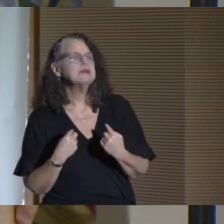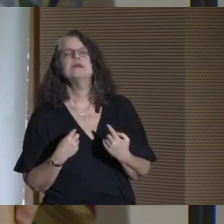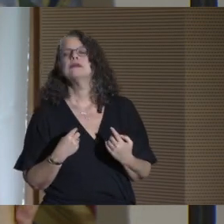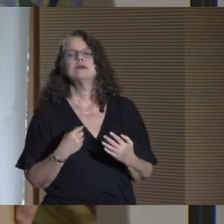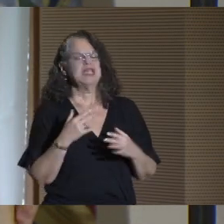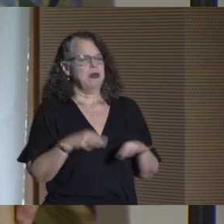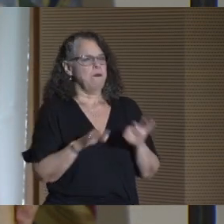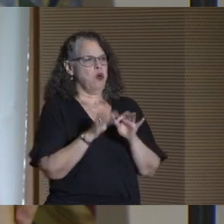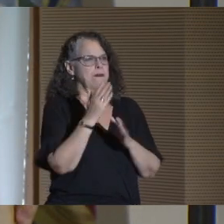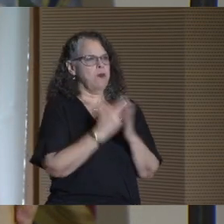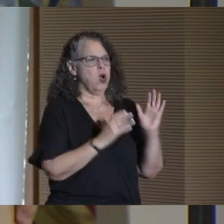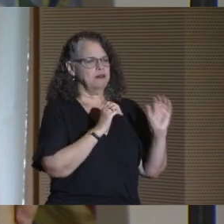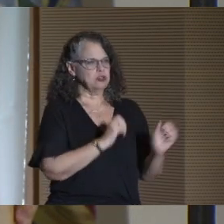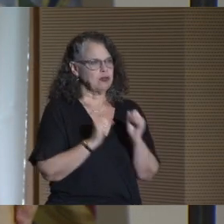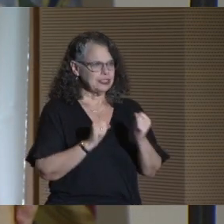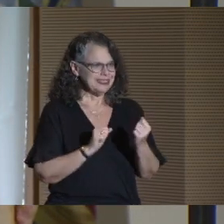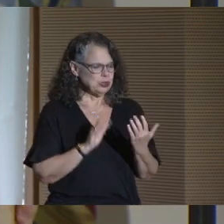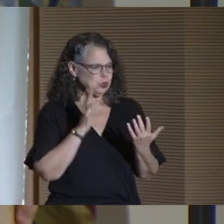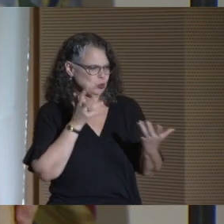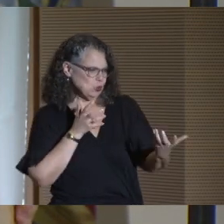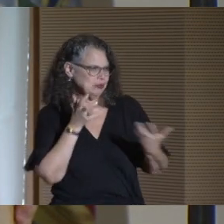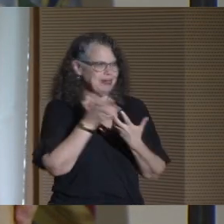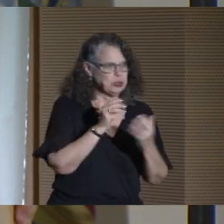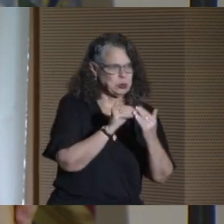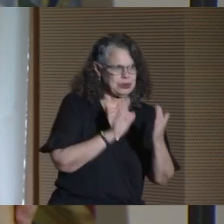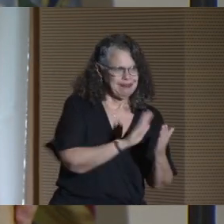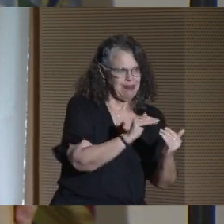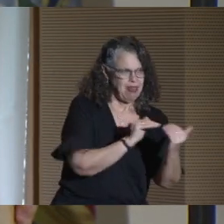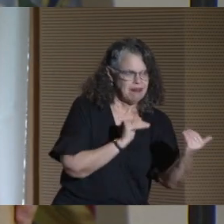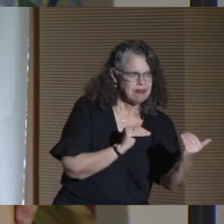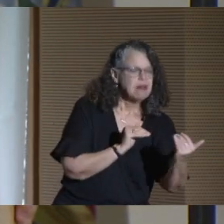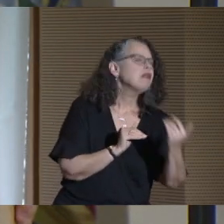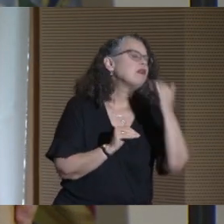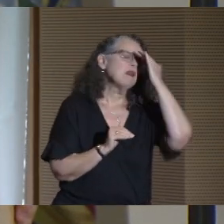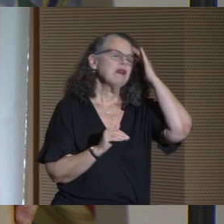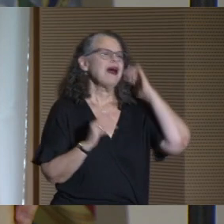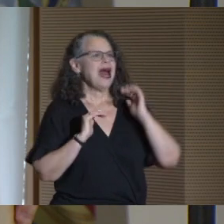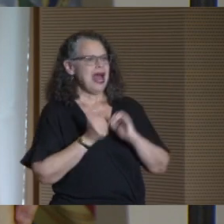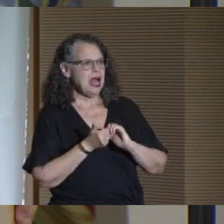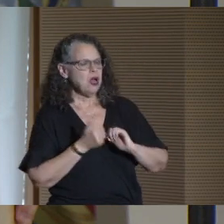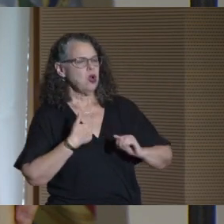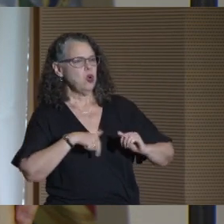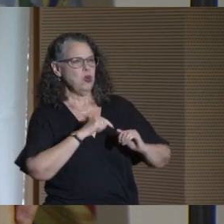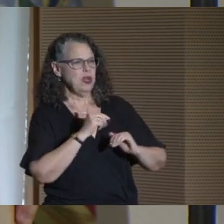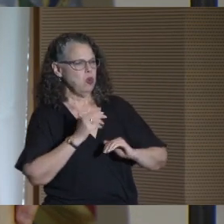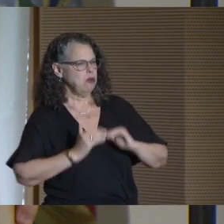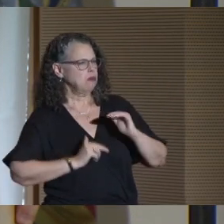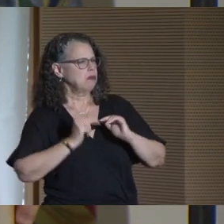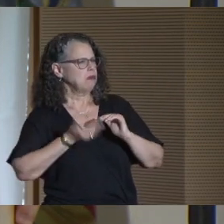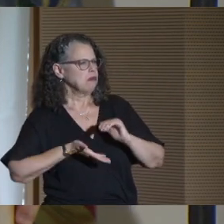A key part of our strategy is to meet students where they are. We will do this by building our online offerings